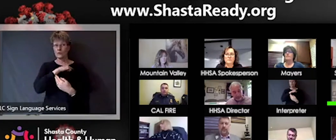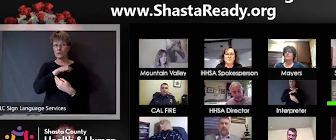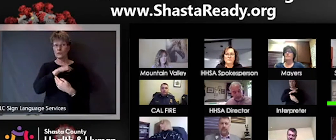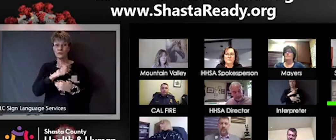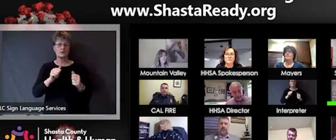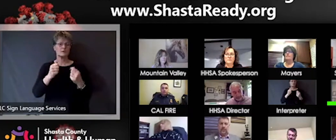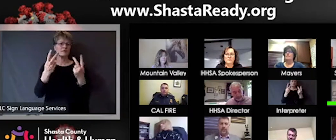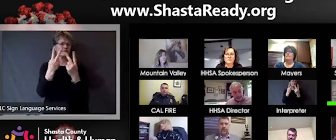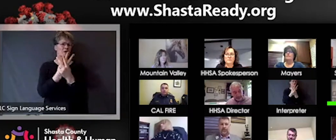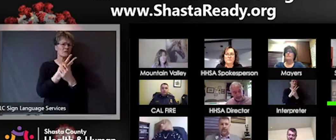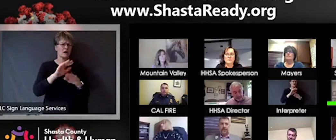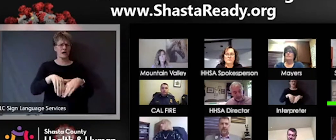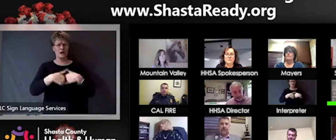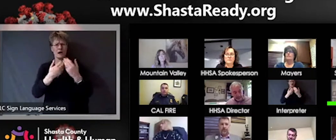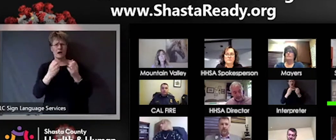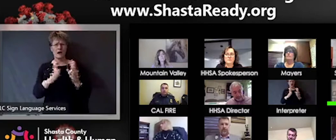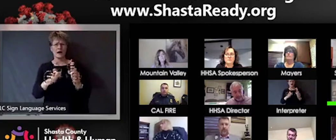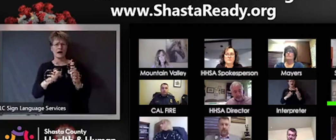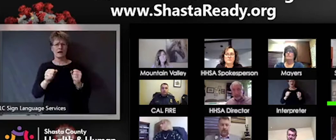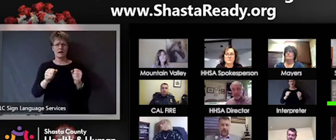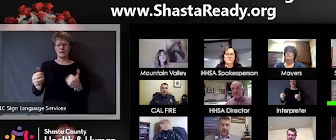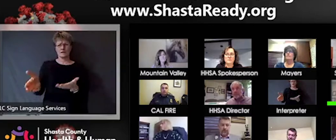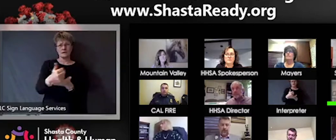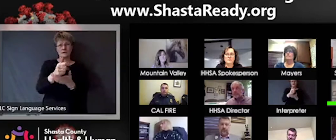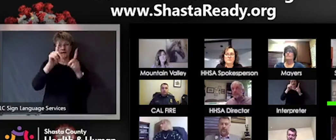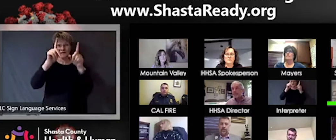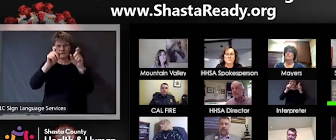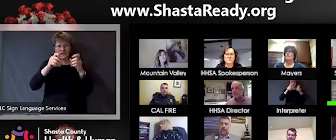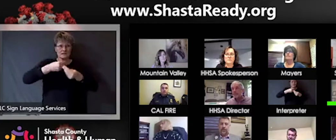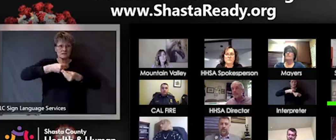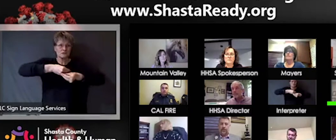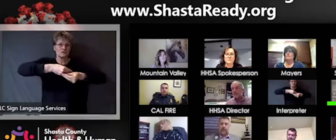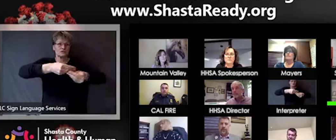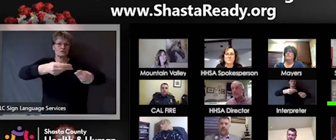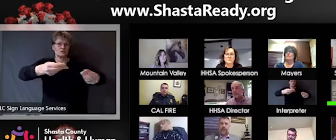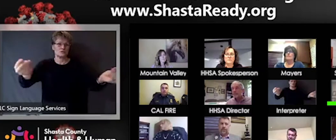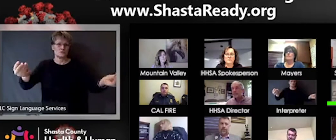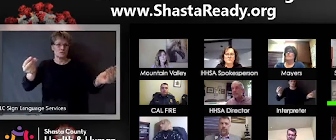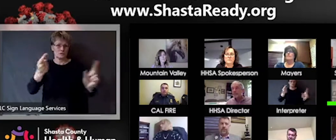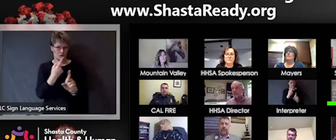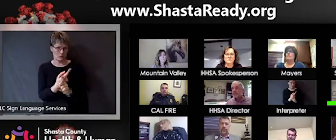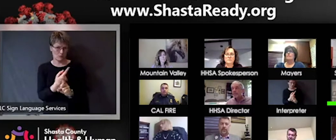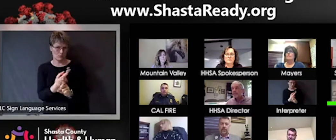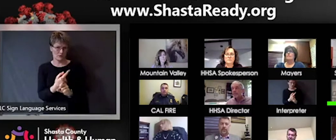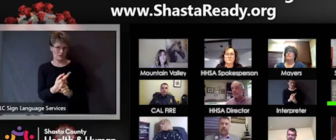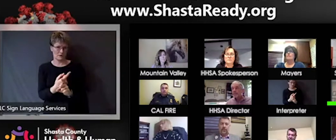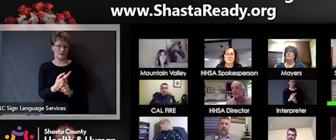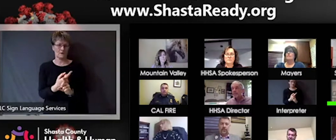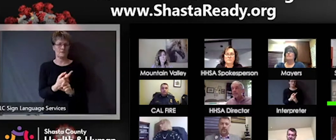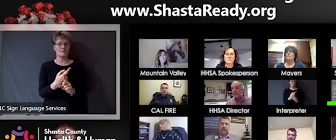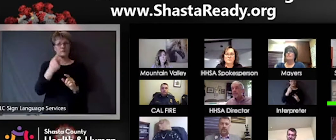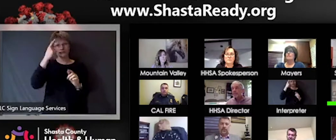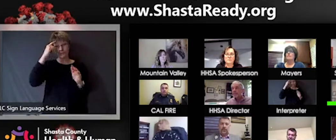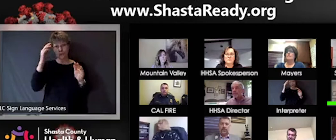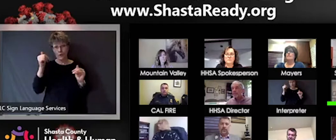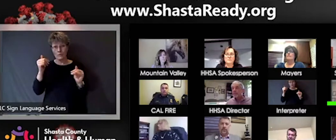throughput options you know throughout the state that maybe there will be some connection to the commercial testing I think there's just